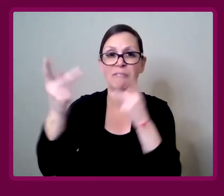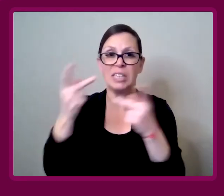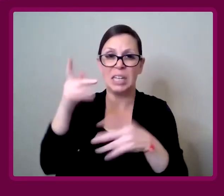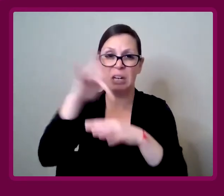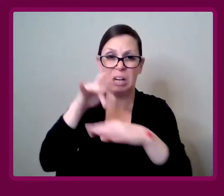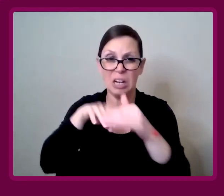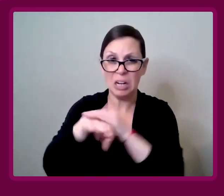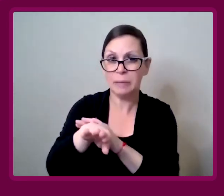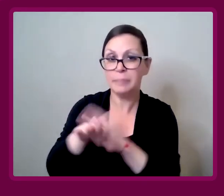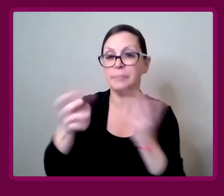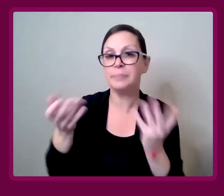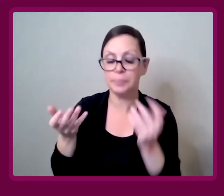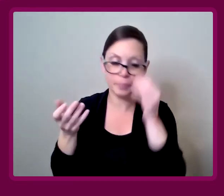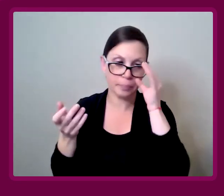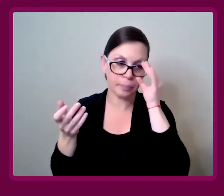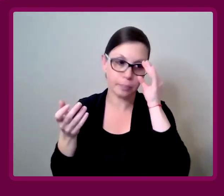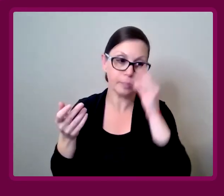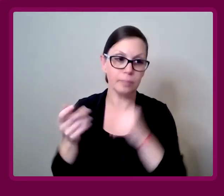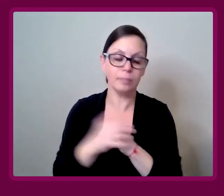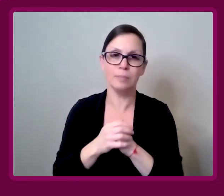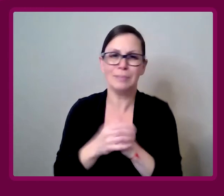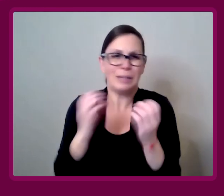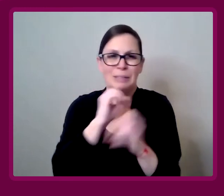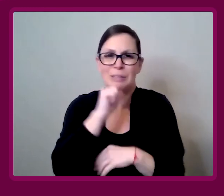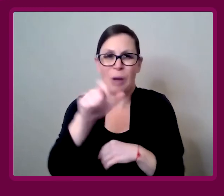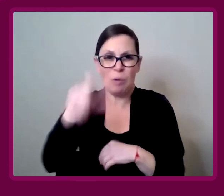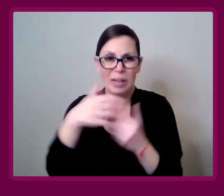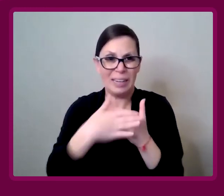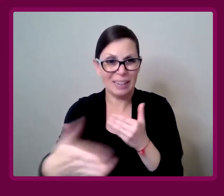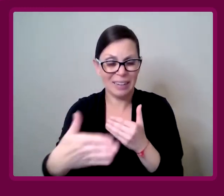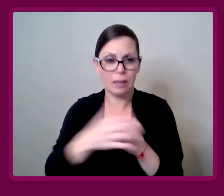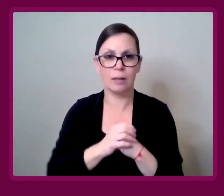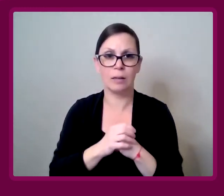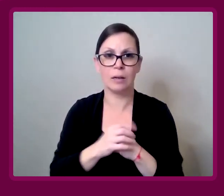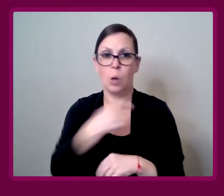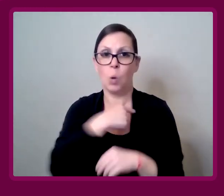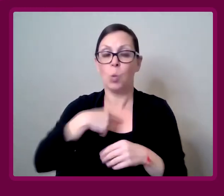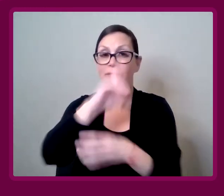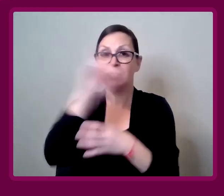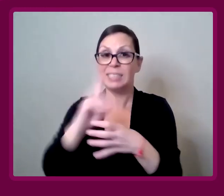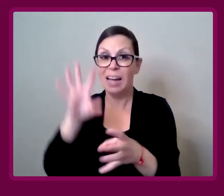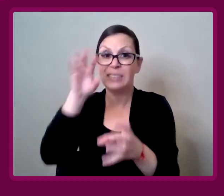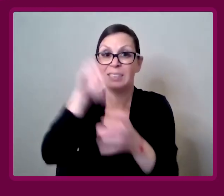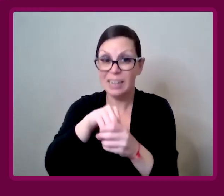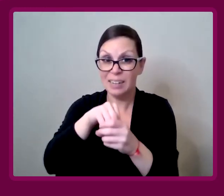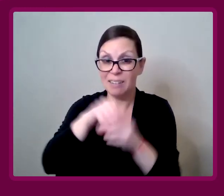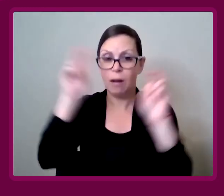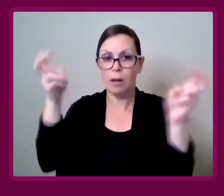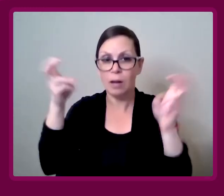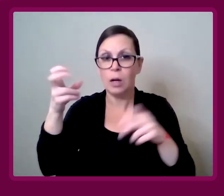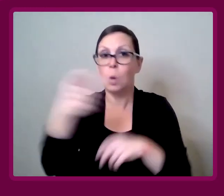visit." There's no need for it. We've designed it in, so we can design it out.